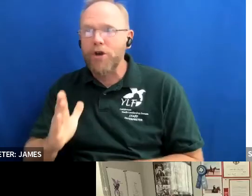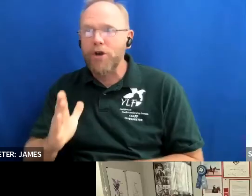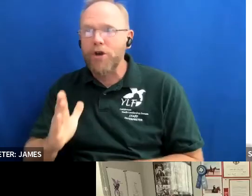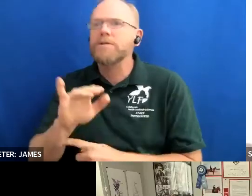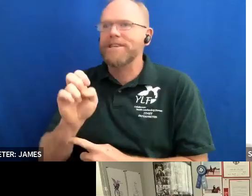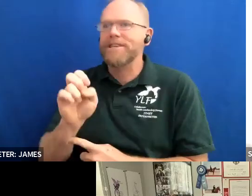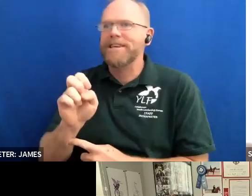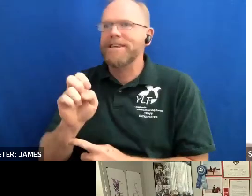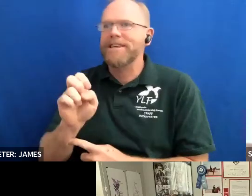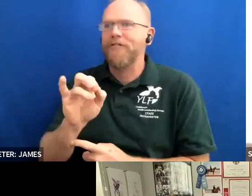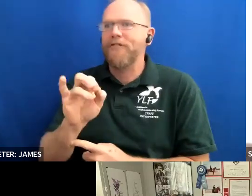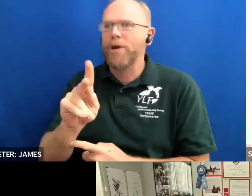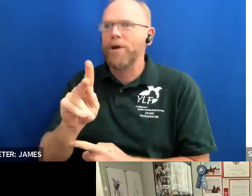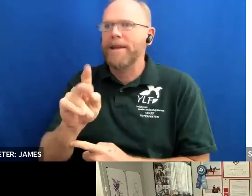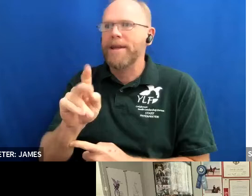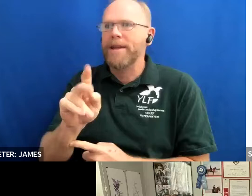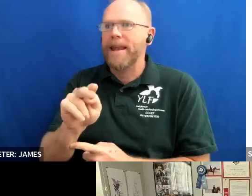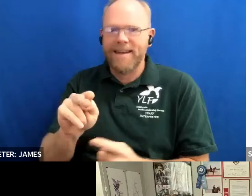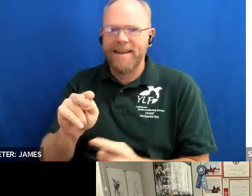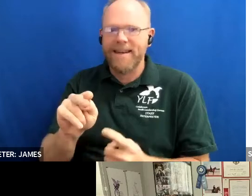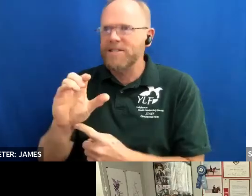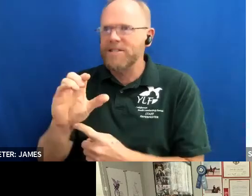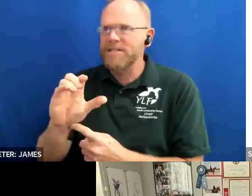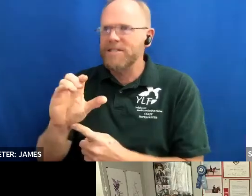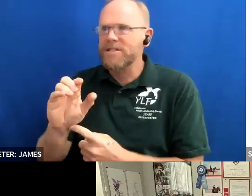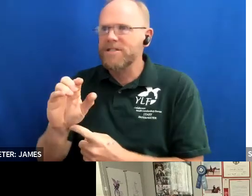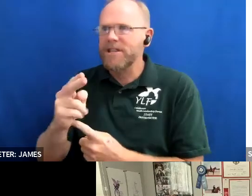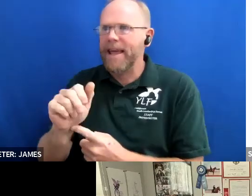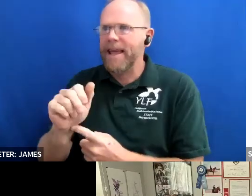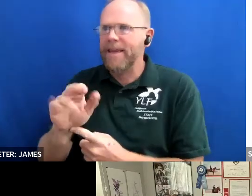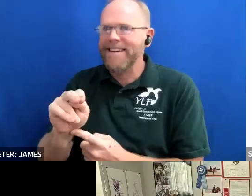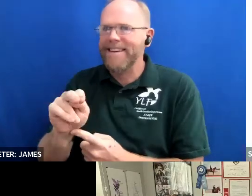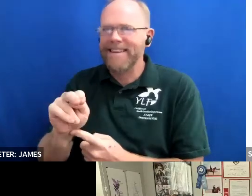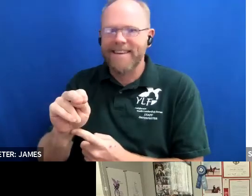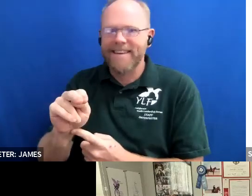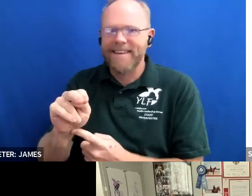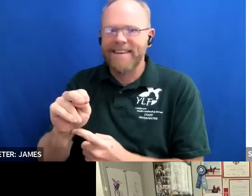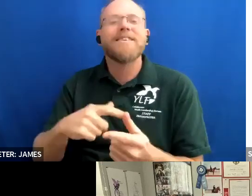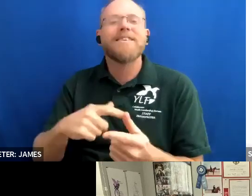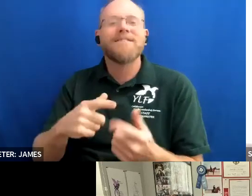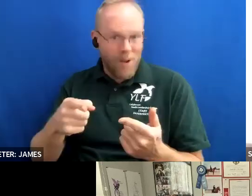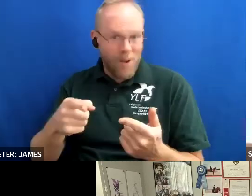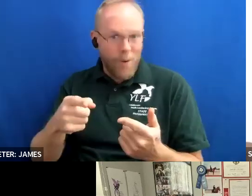an introduction and then we will give her a big ylf national welcome so jennifer keelan shafens